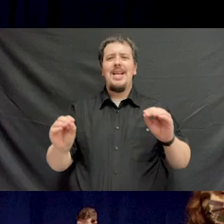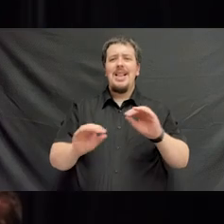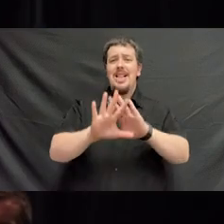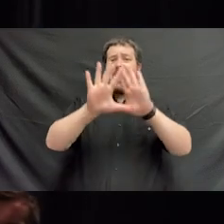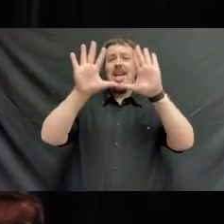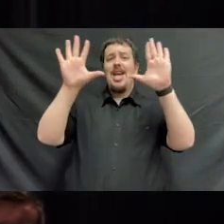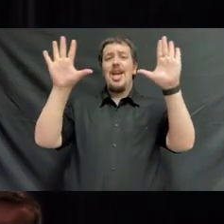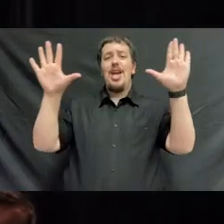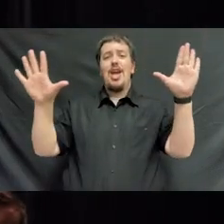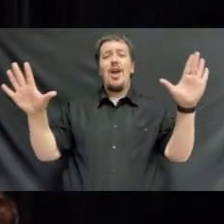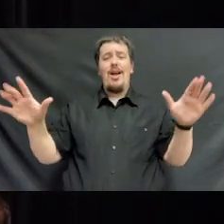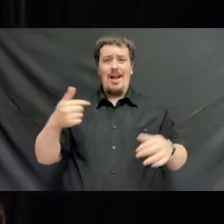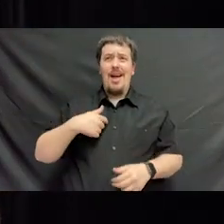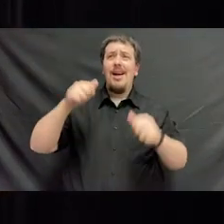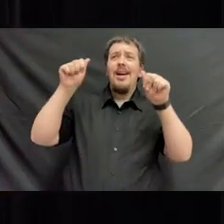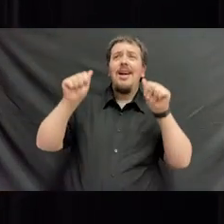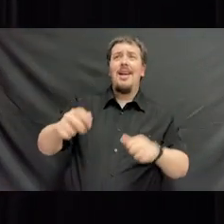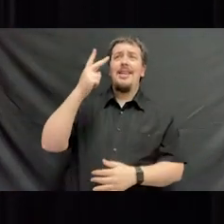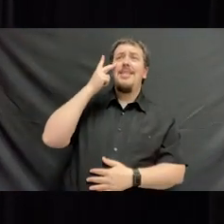I can see the light